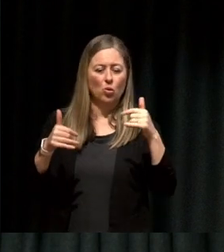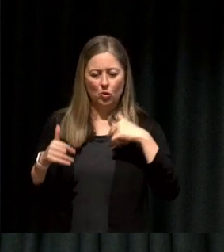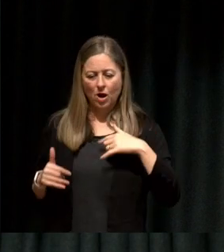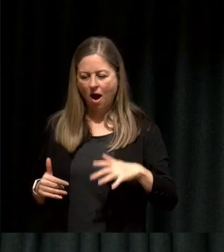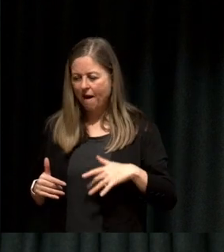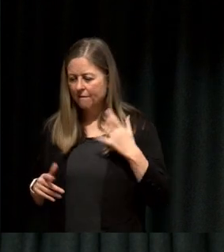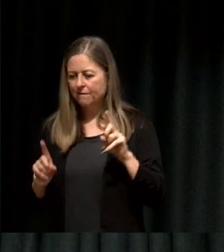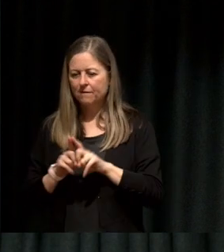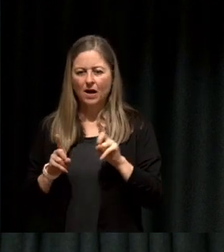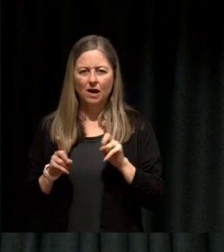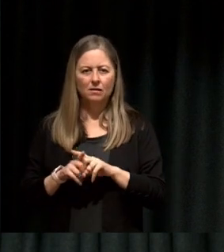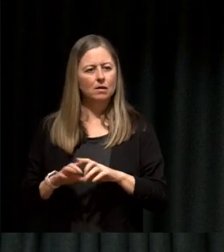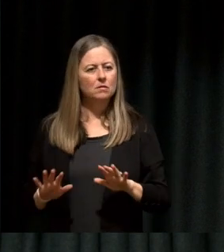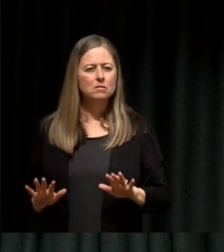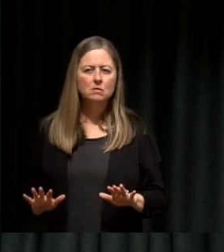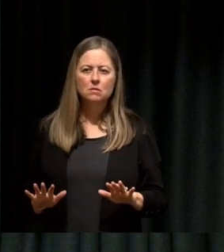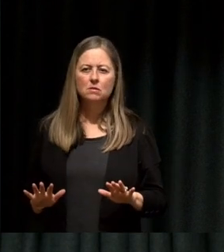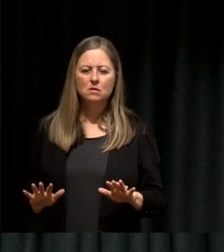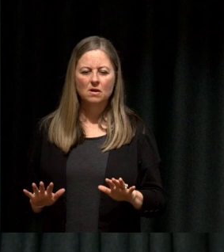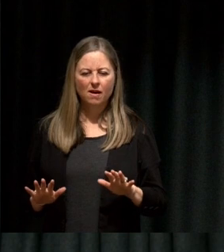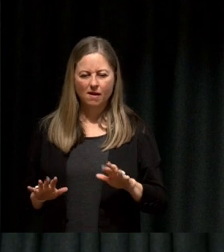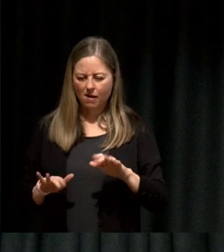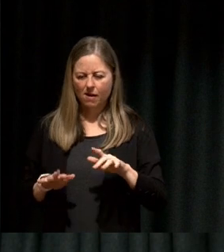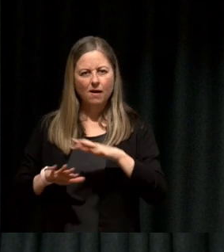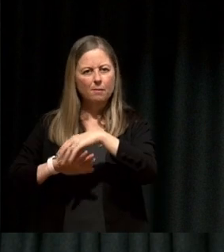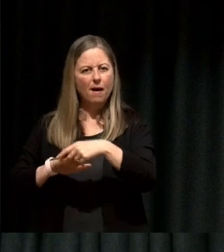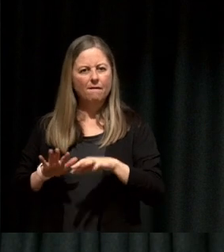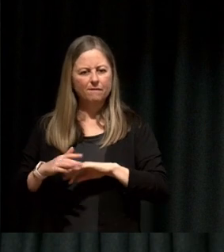really grounded, like my feet felt on the ground, and I was like a tree trunk, and I